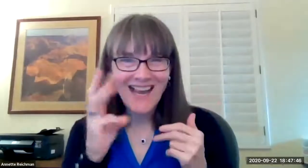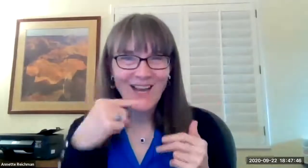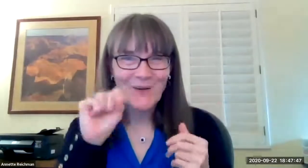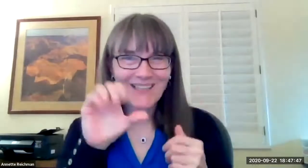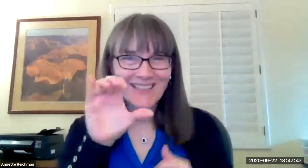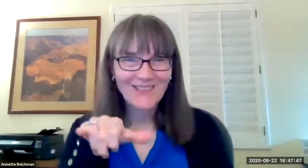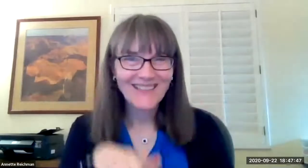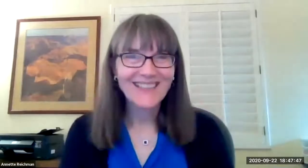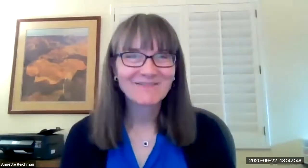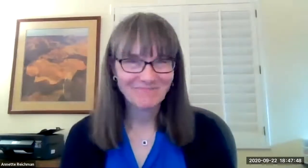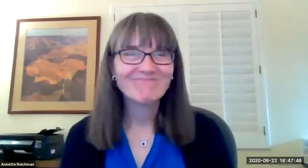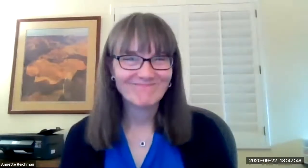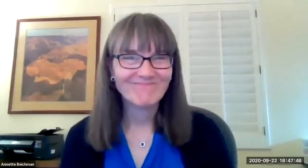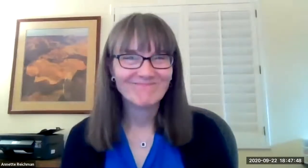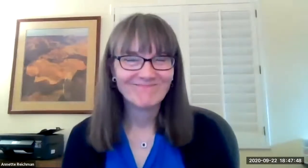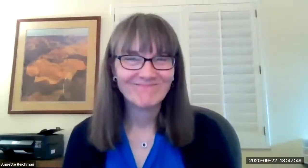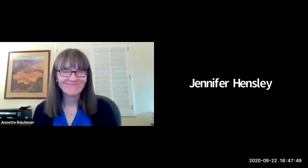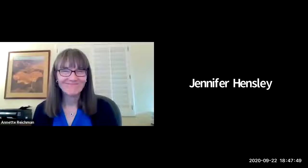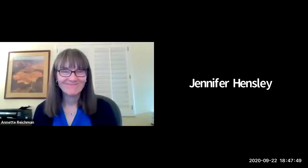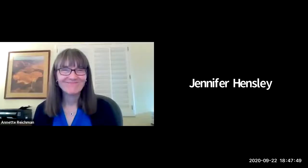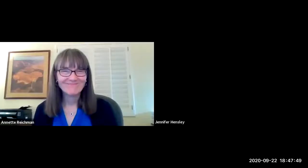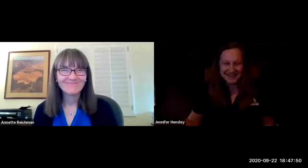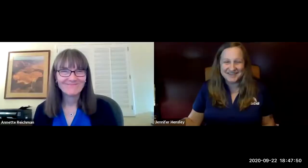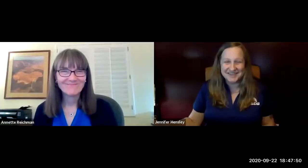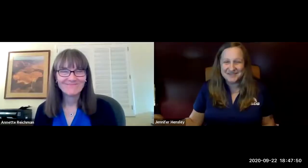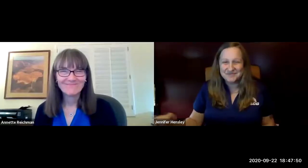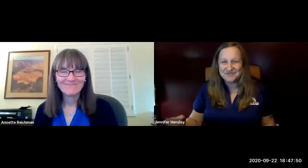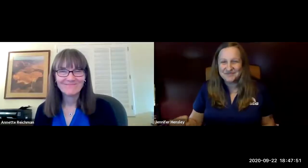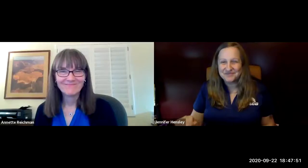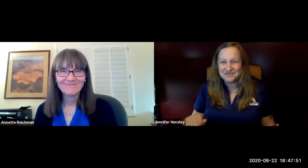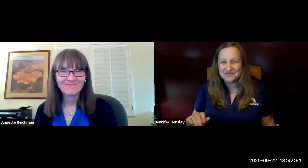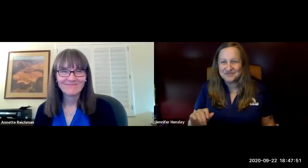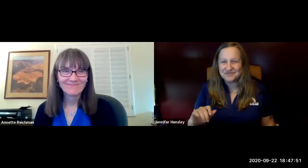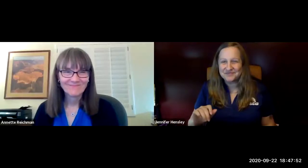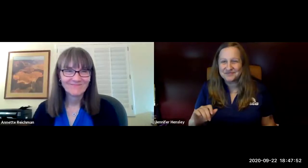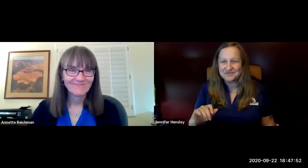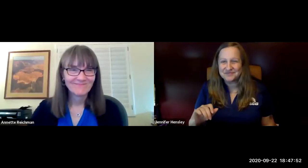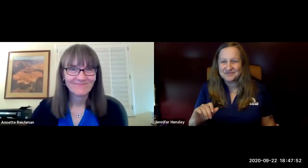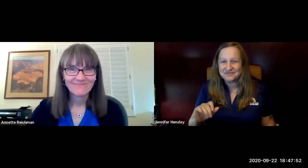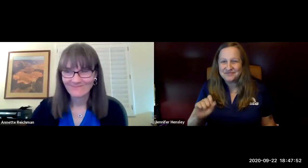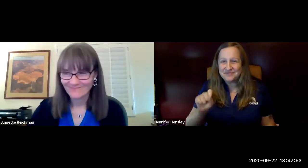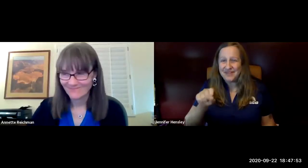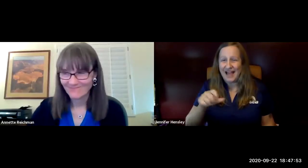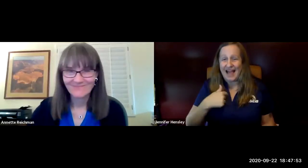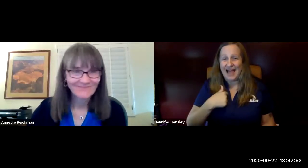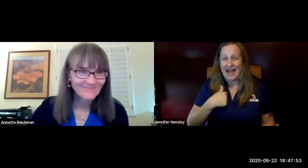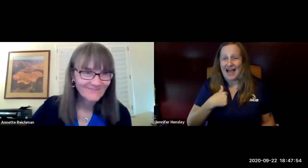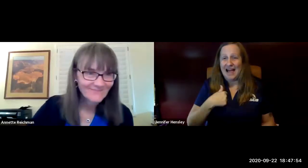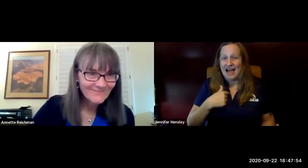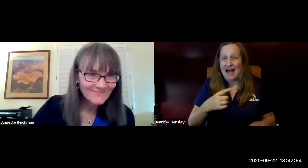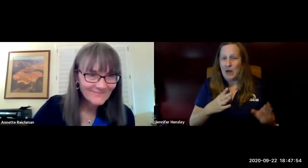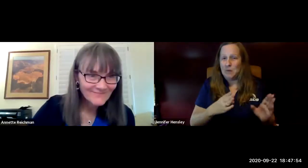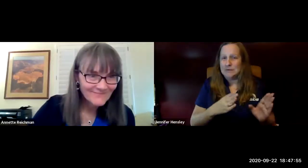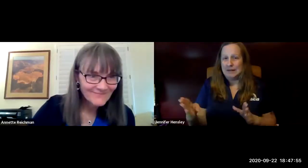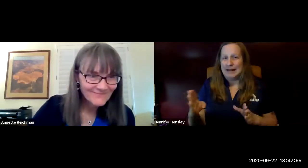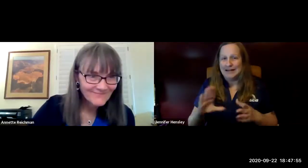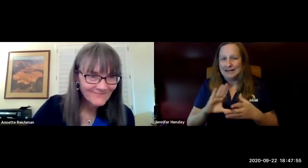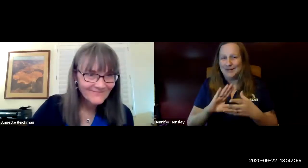how